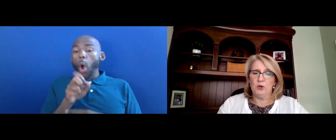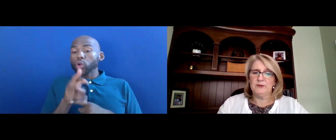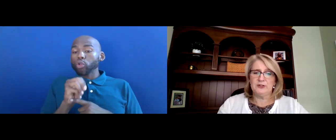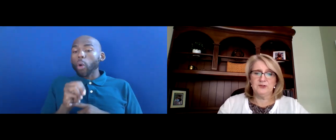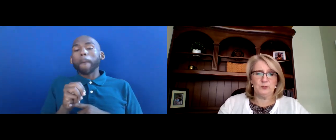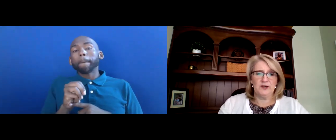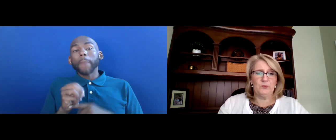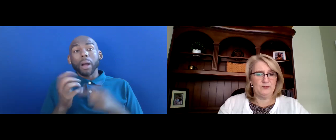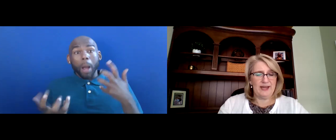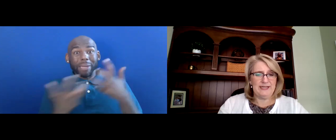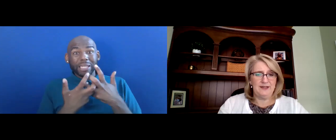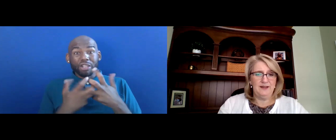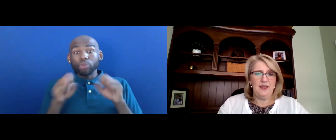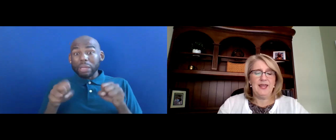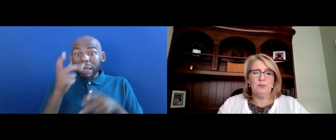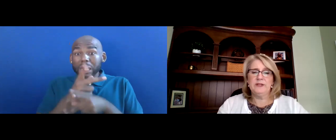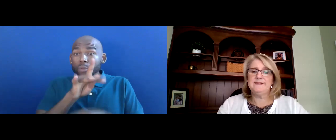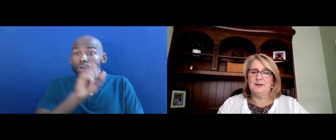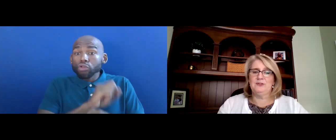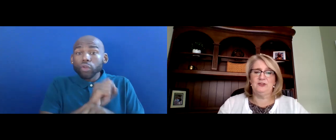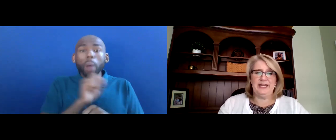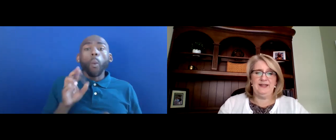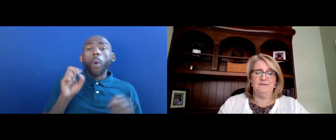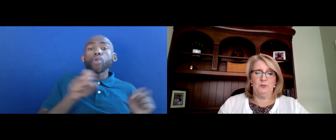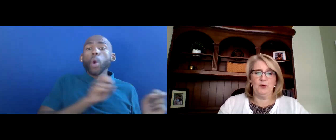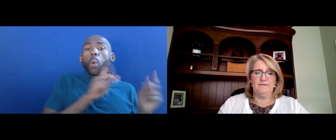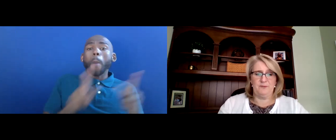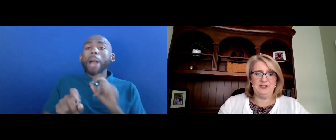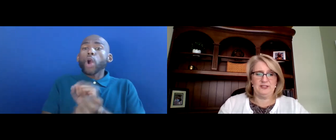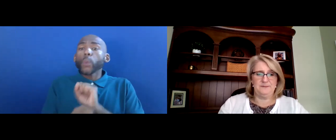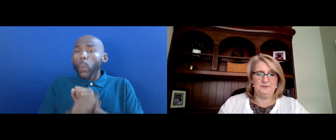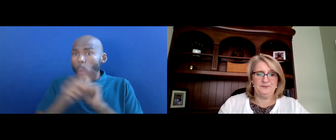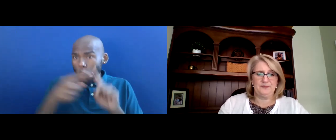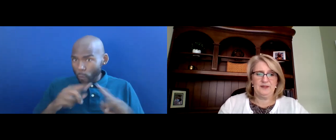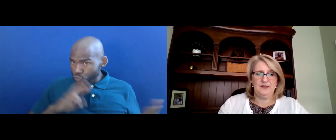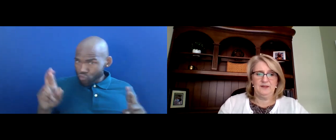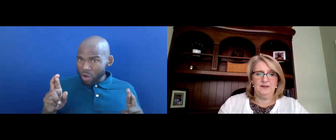OR RETURN TO WORK WHEN READY AND POINTS THEM TO JAN FOR MORE INFORMATION.